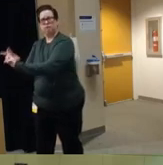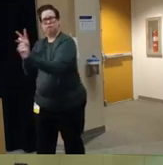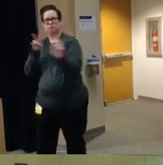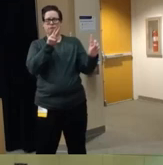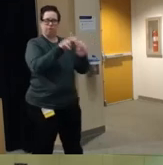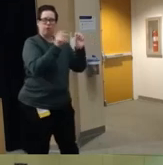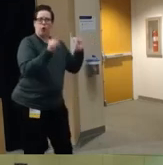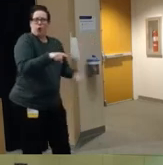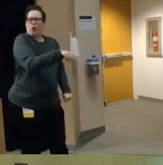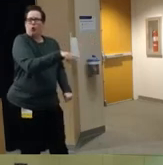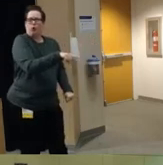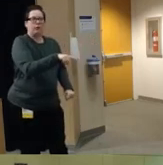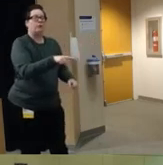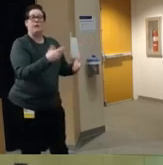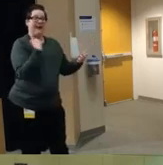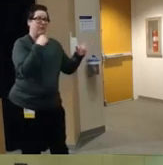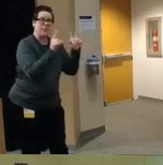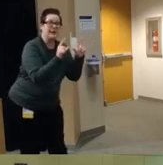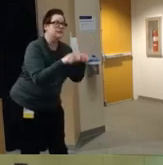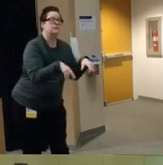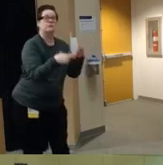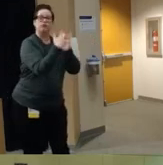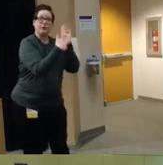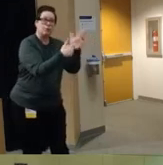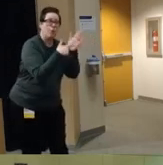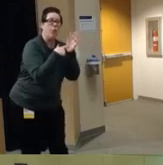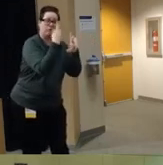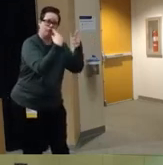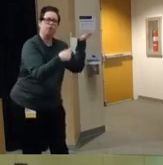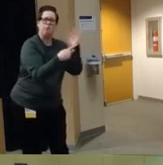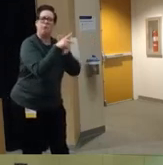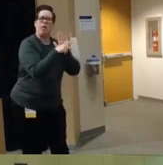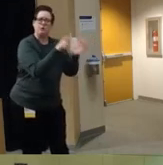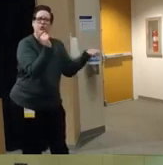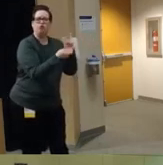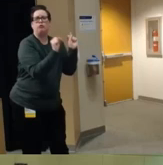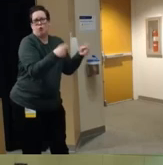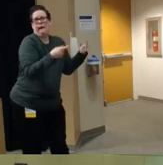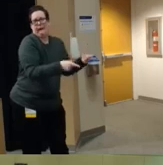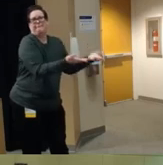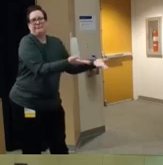you know we could talk about licensing and registration requirements and other policy changes